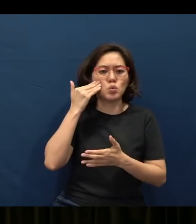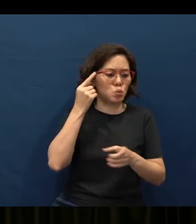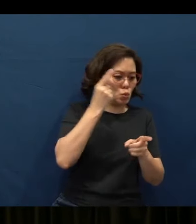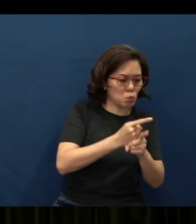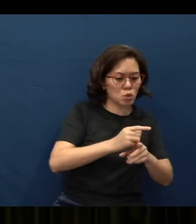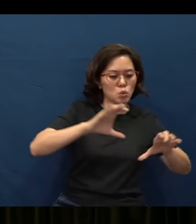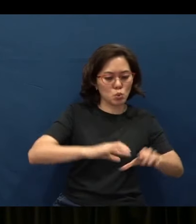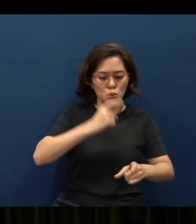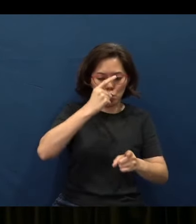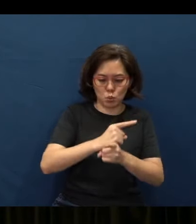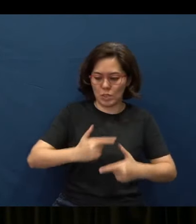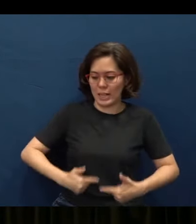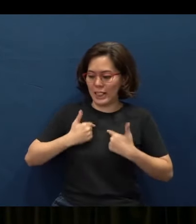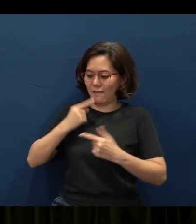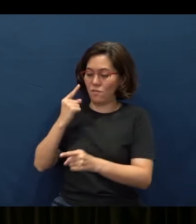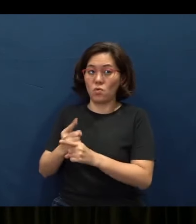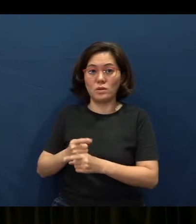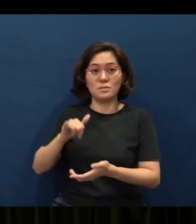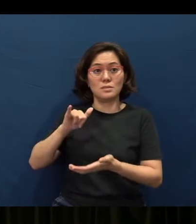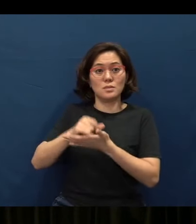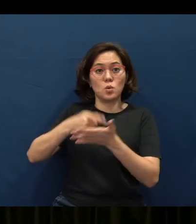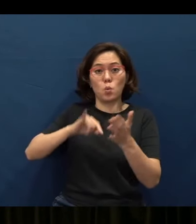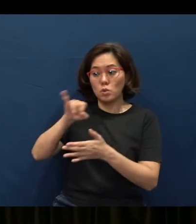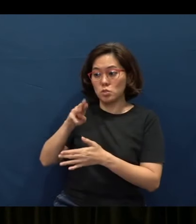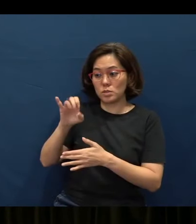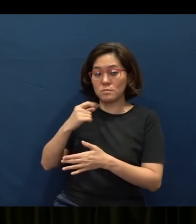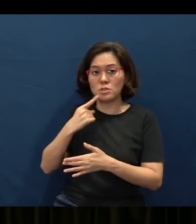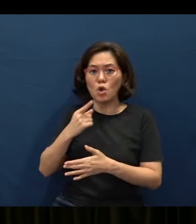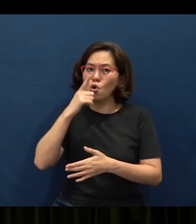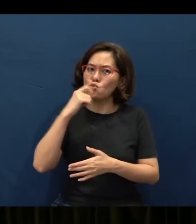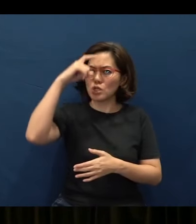and living the right - that's what James tells us. It says, “Who is wise and understanding among you?